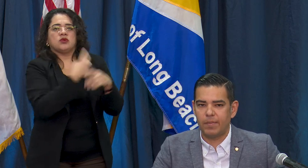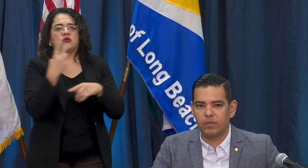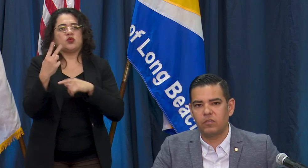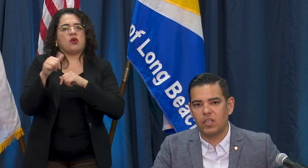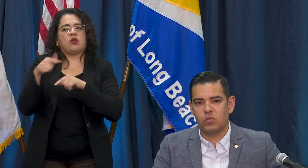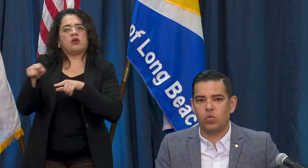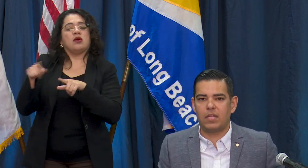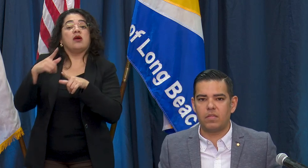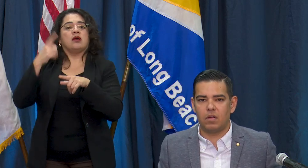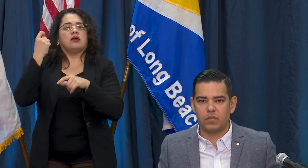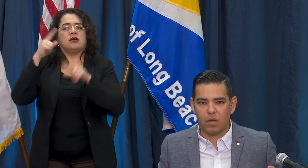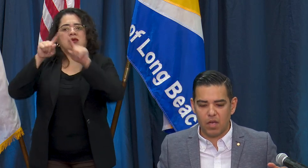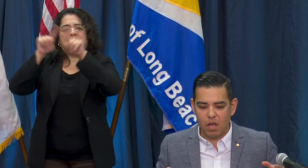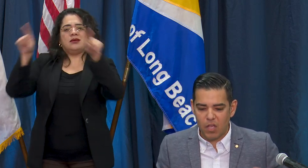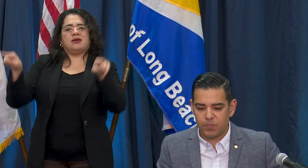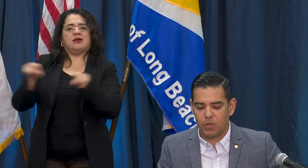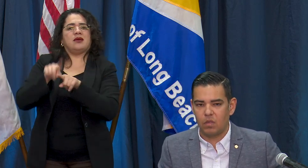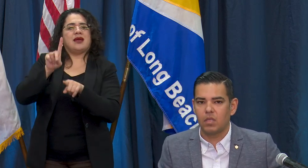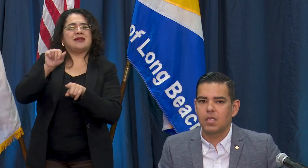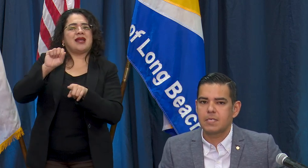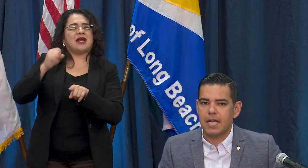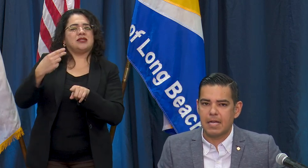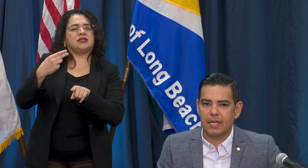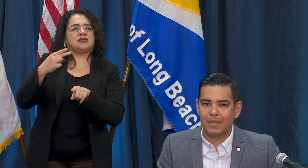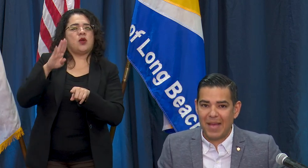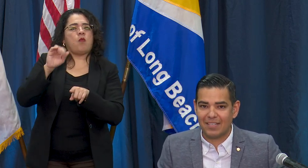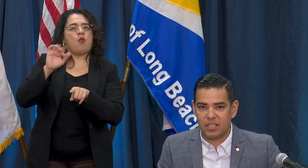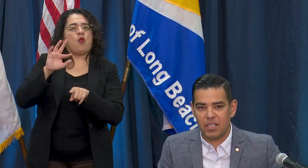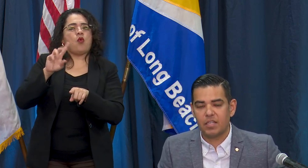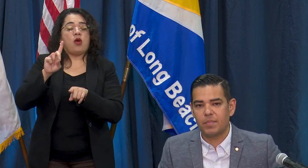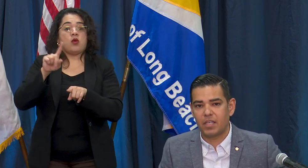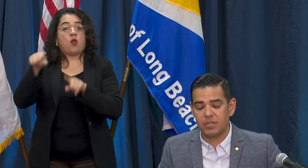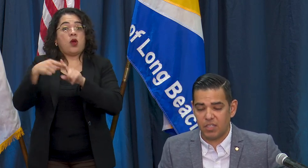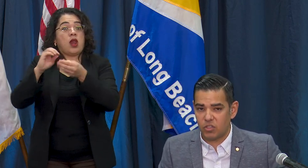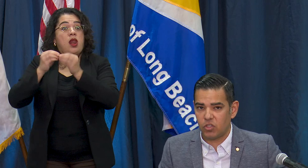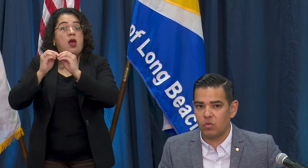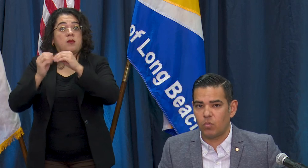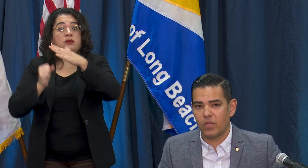able to see when there's hospital capacity that becomes an issue at one of